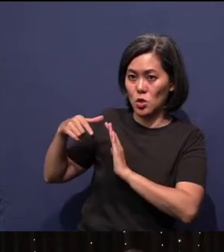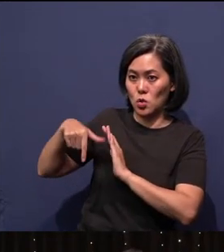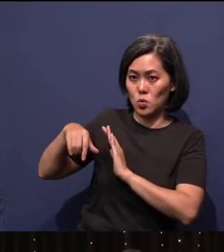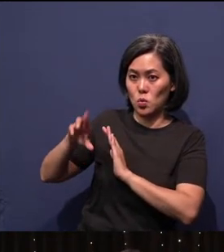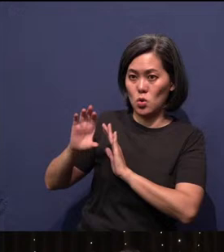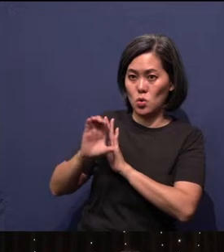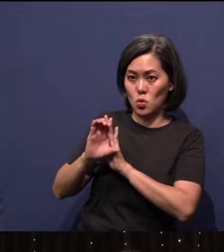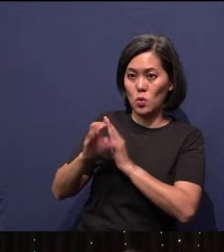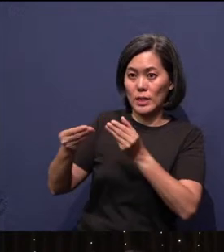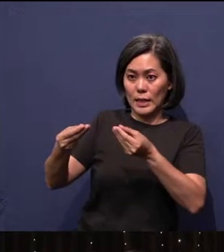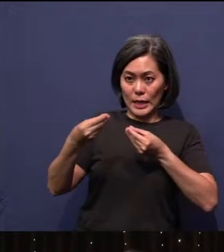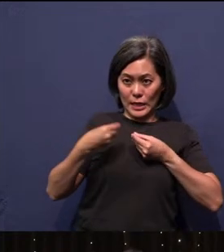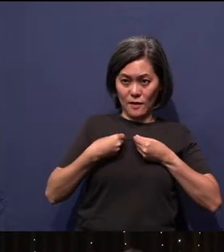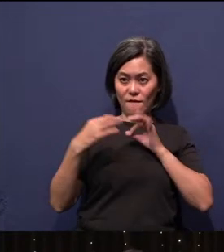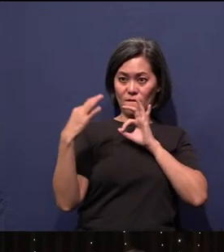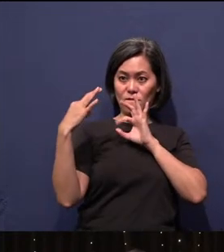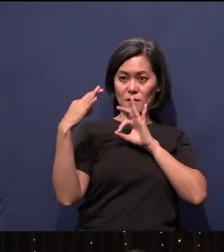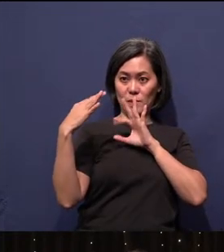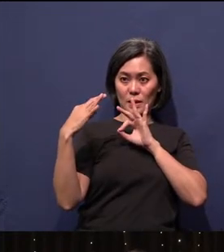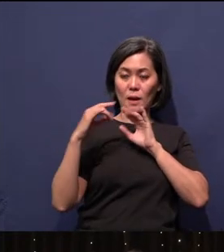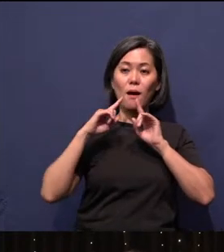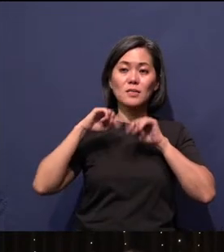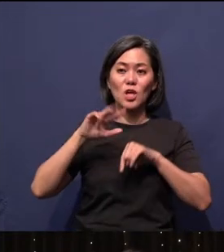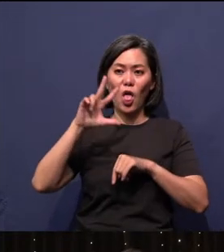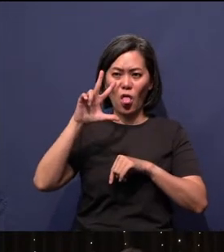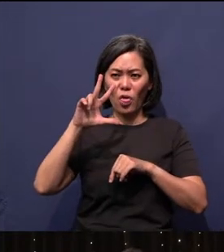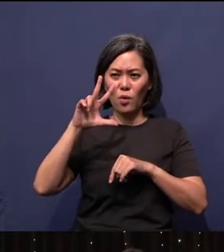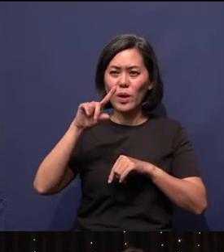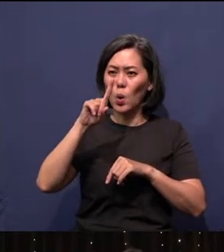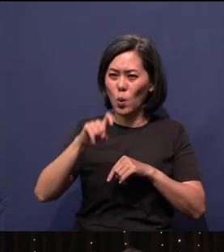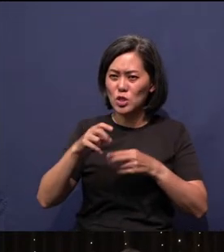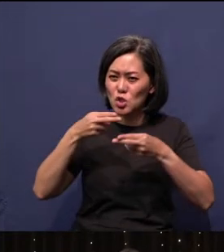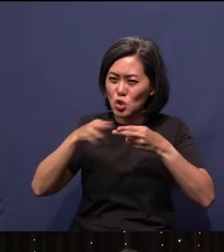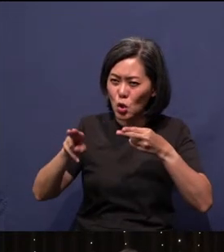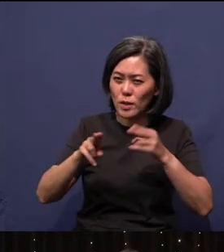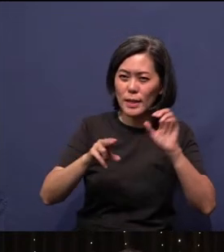Answer the three questions really short, three yes and no questions.